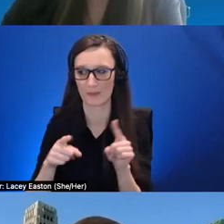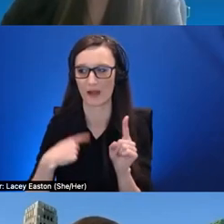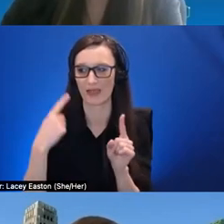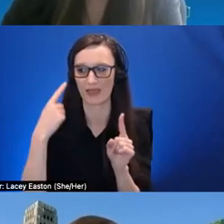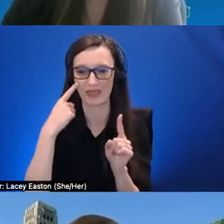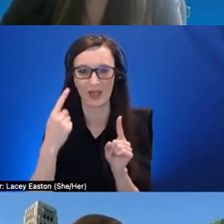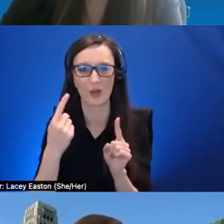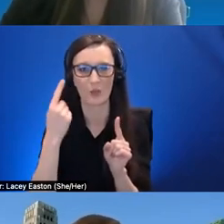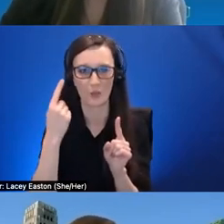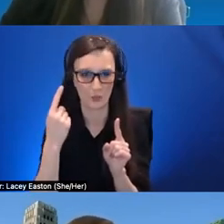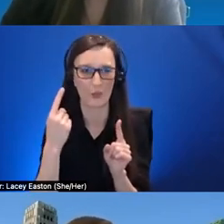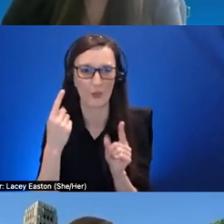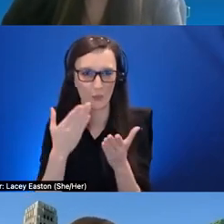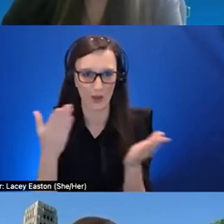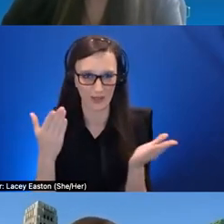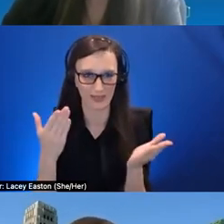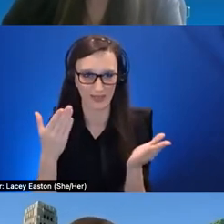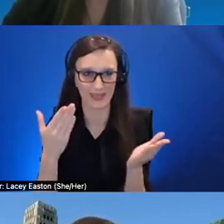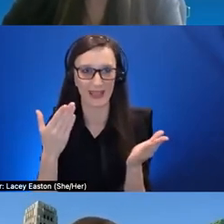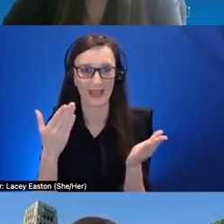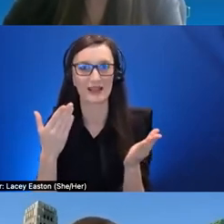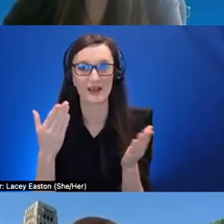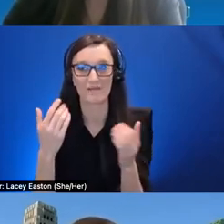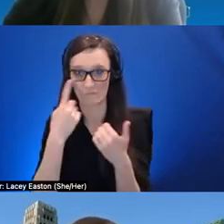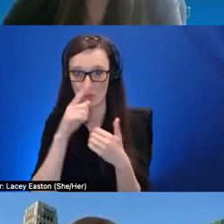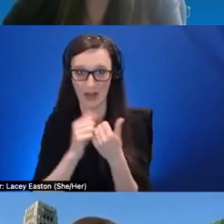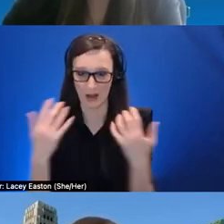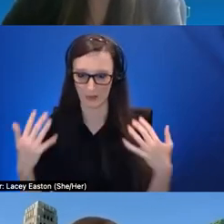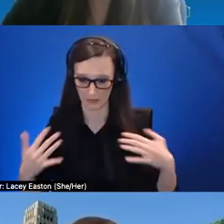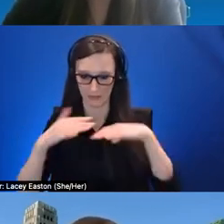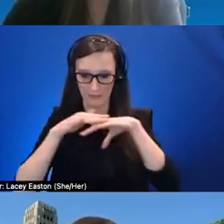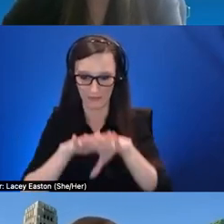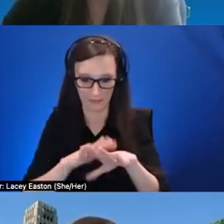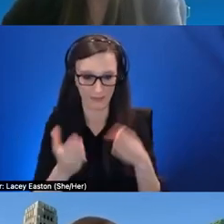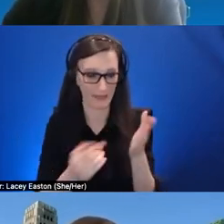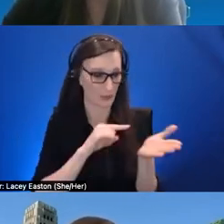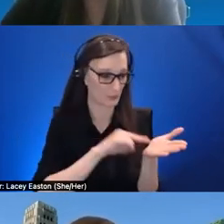the integration between these multiple pieces like from research into the larger ecosystem as well as